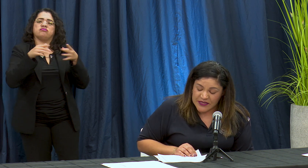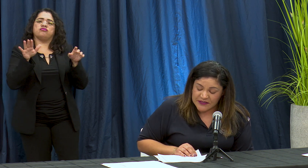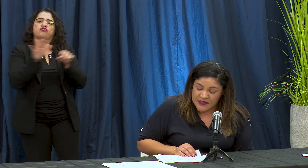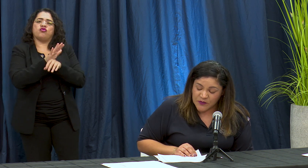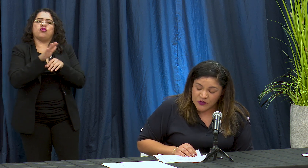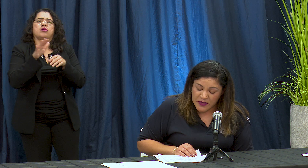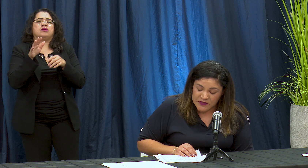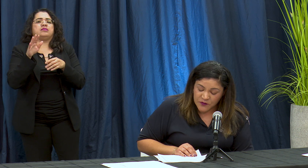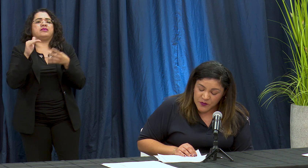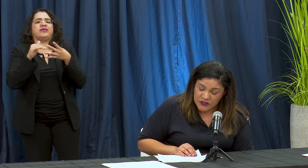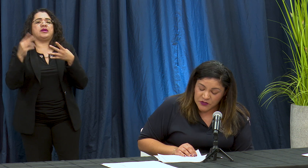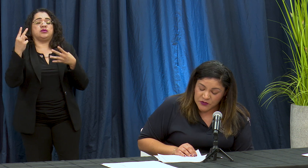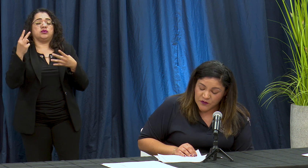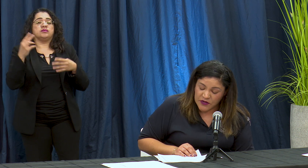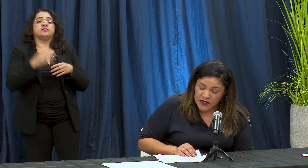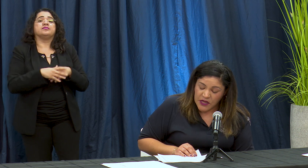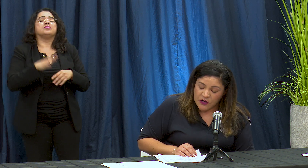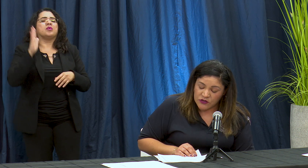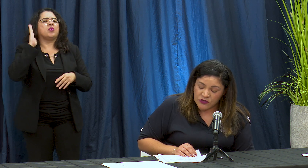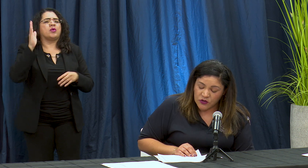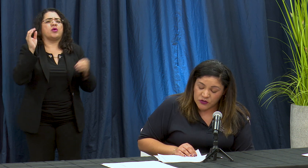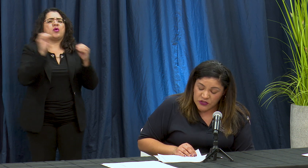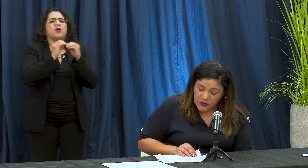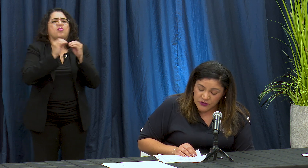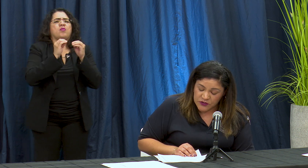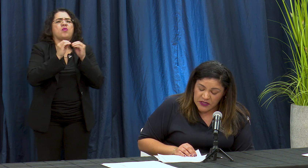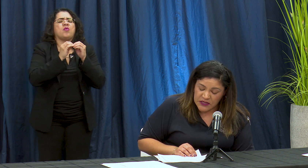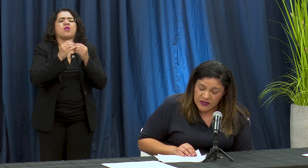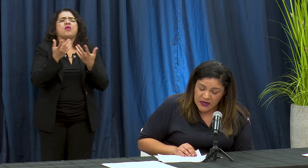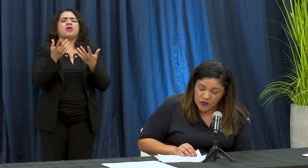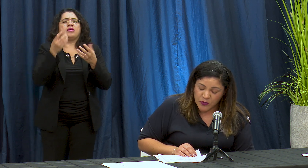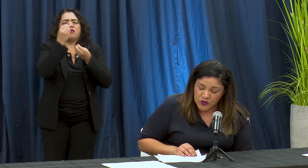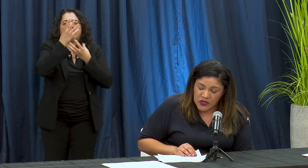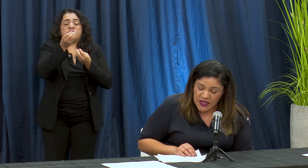diaz tendremos más información sobre los otros negocios que tendrán oportunidades